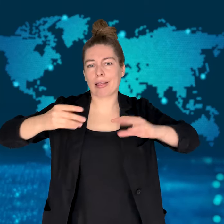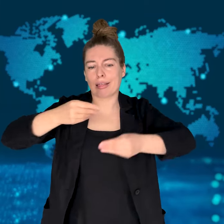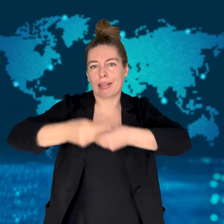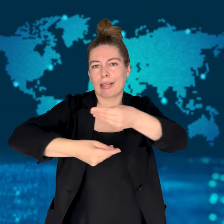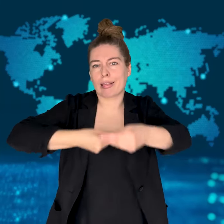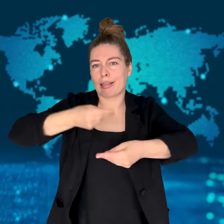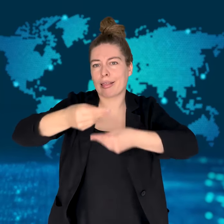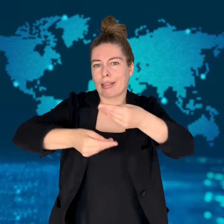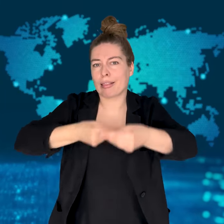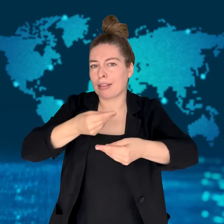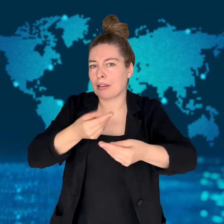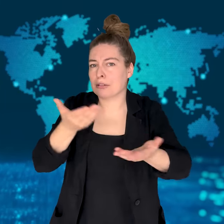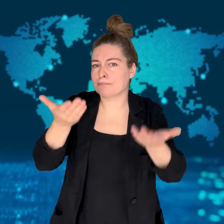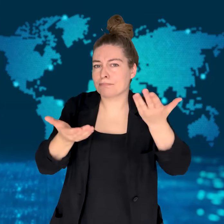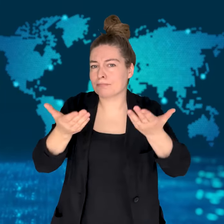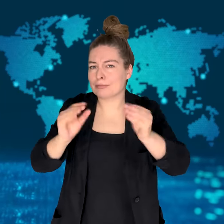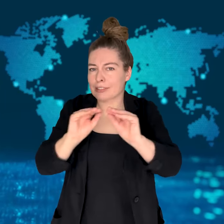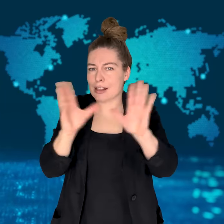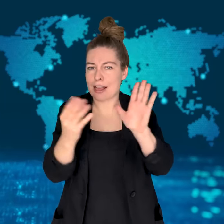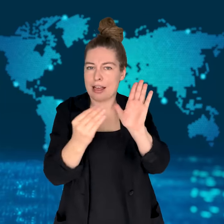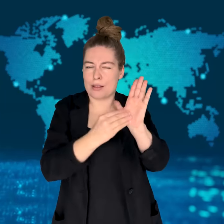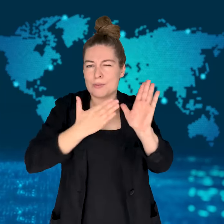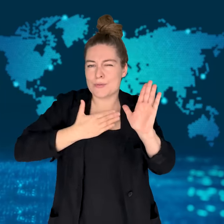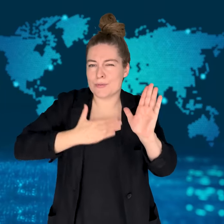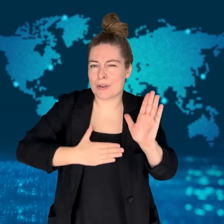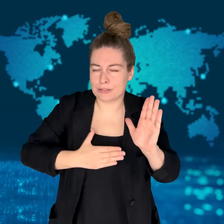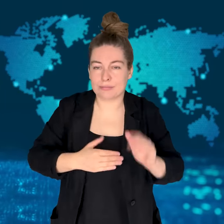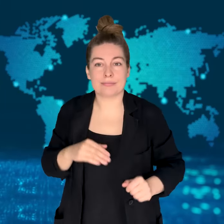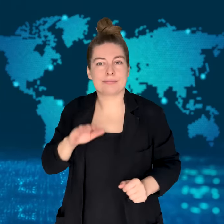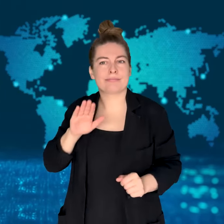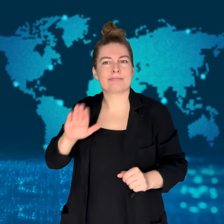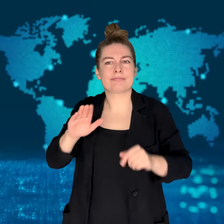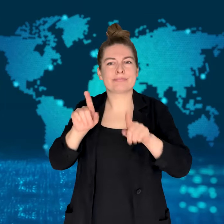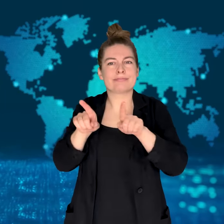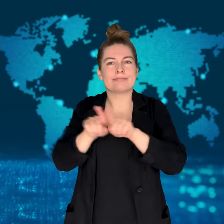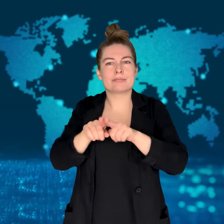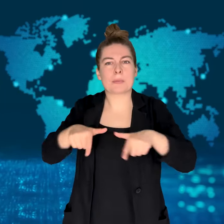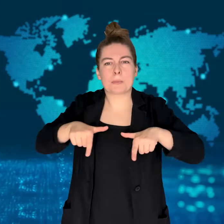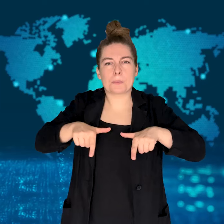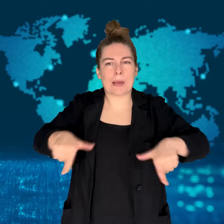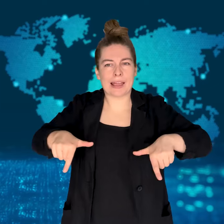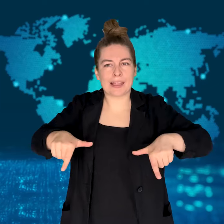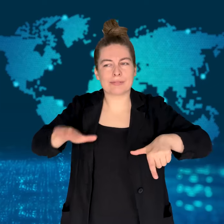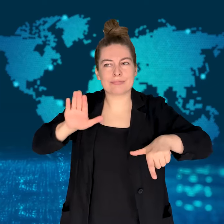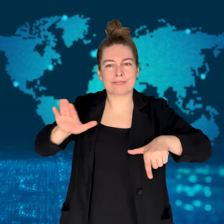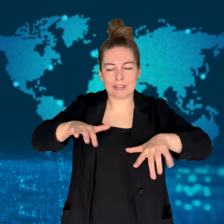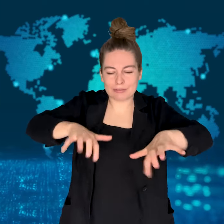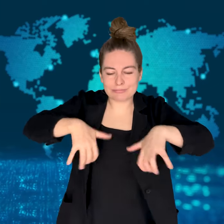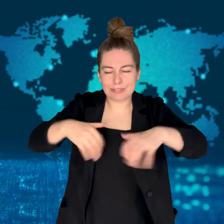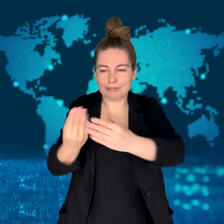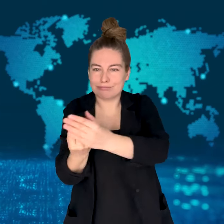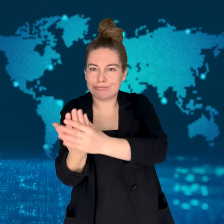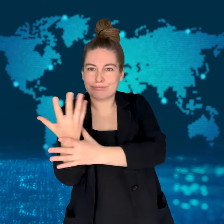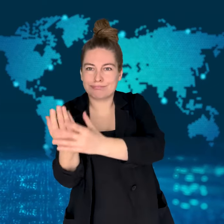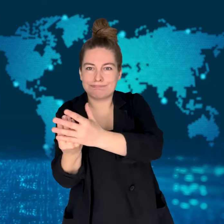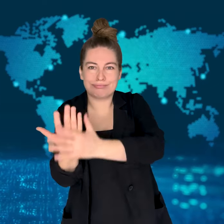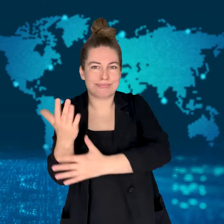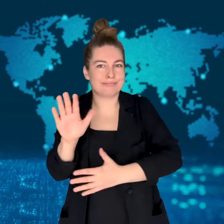The Agriculture Ministry has countered the concern by